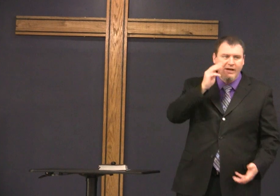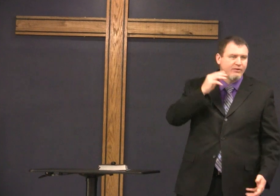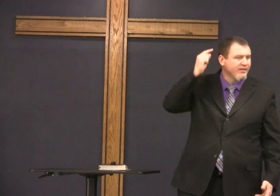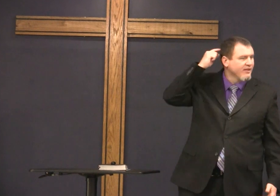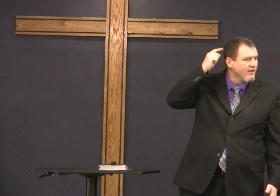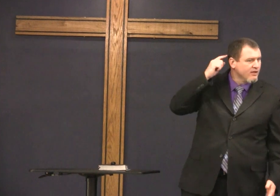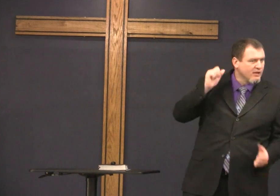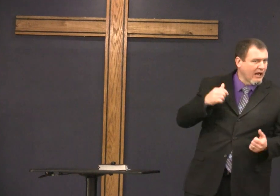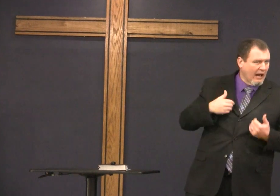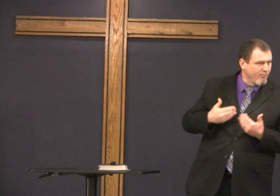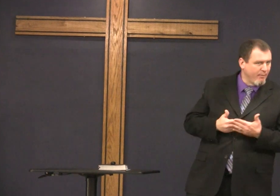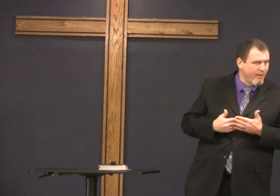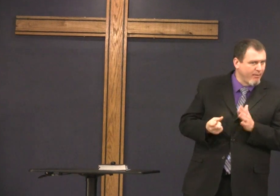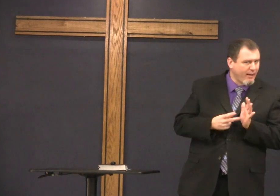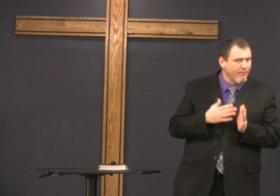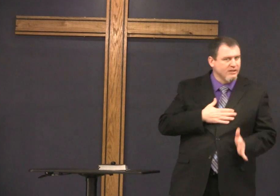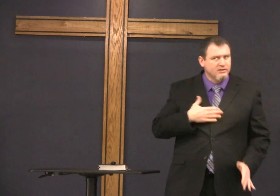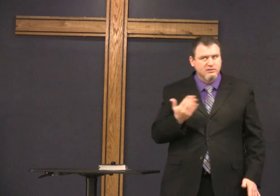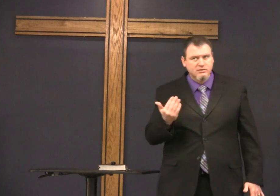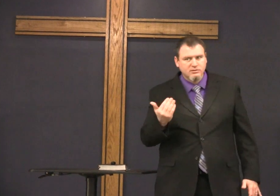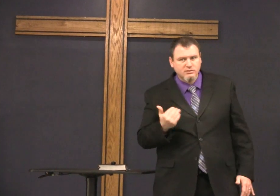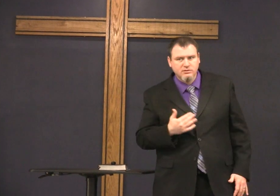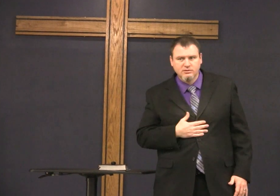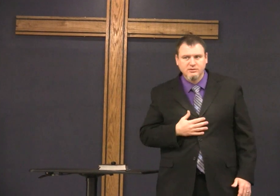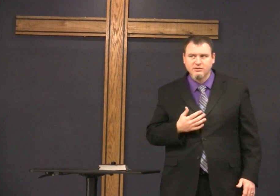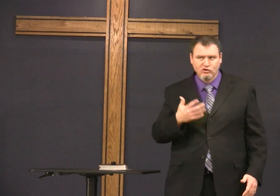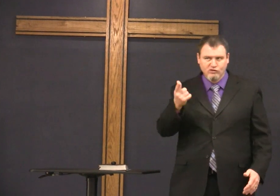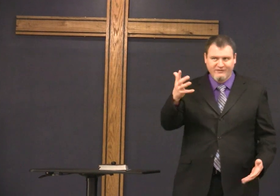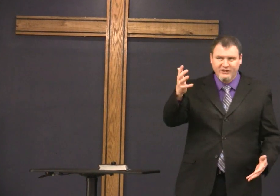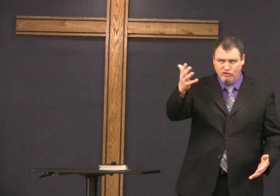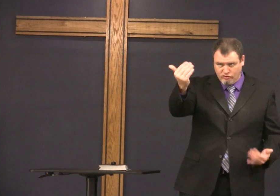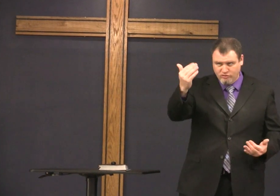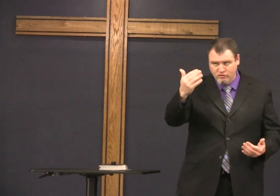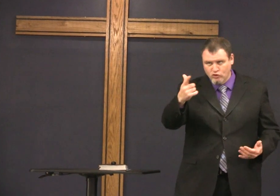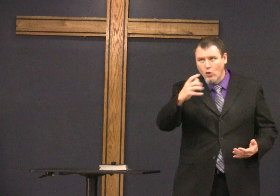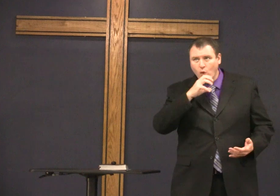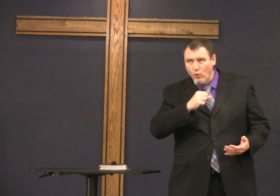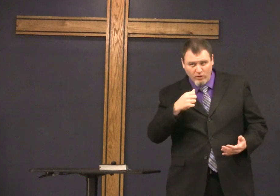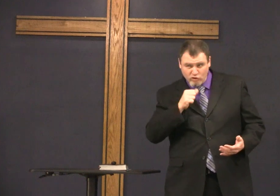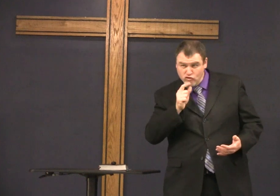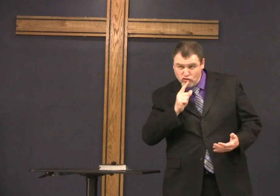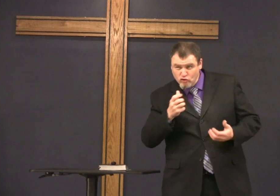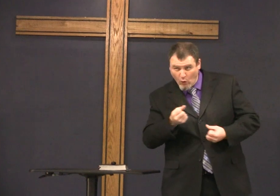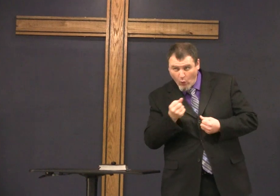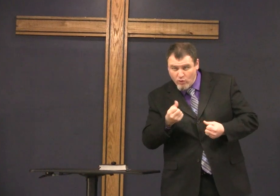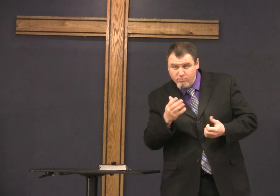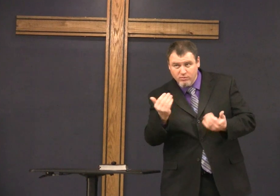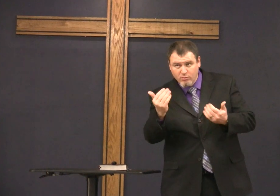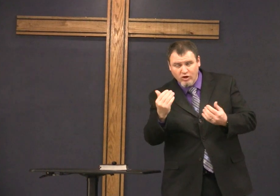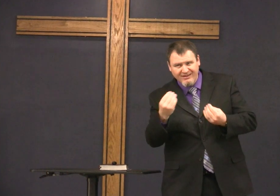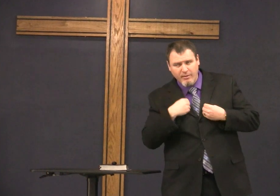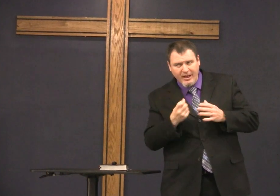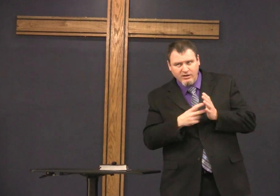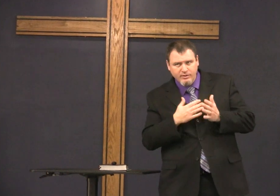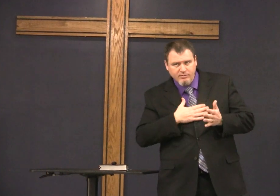pierced to the heart and Mary's was thinking how's my baby she was thinking well can I just